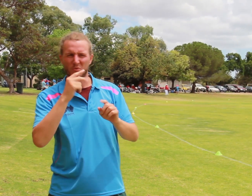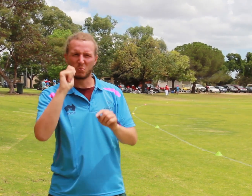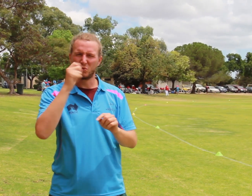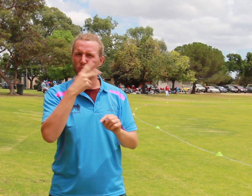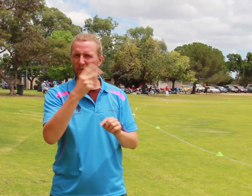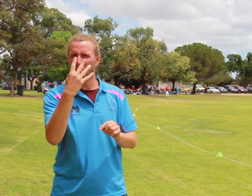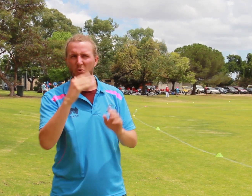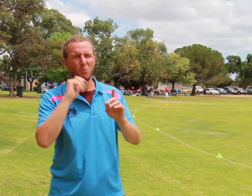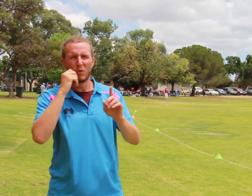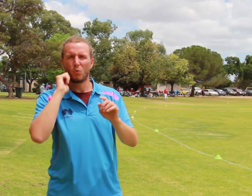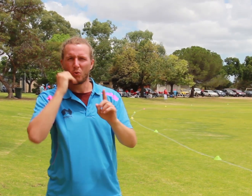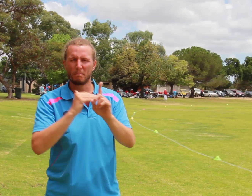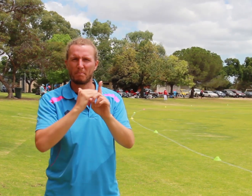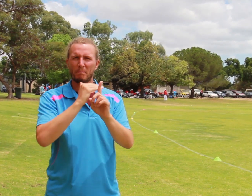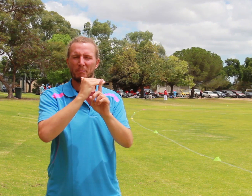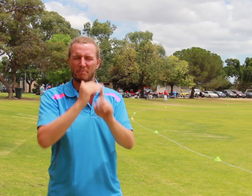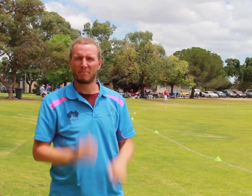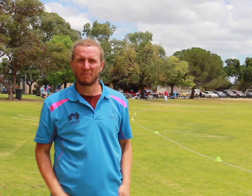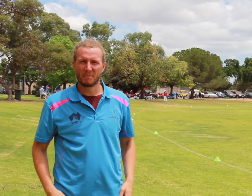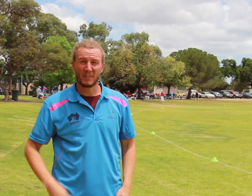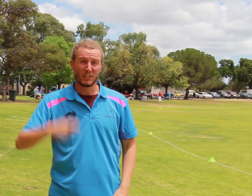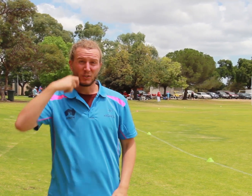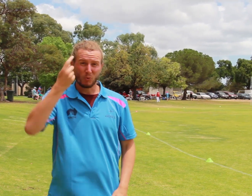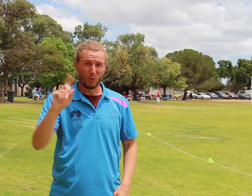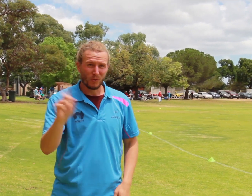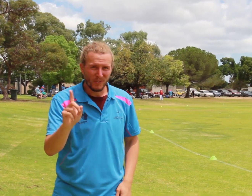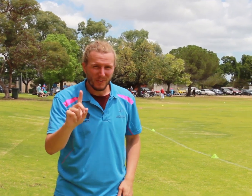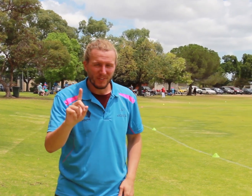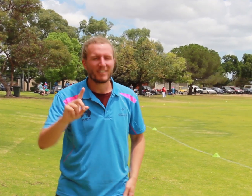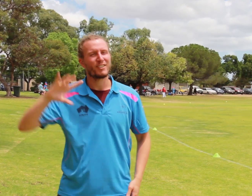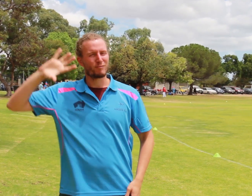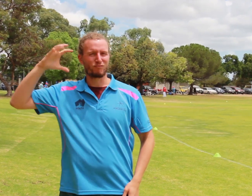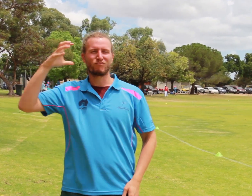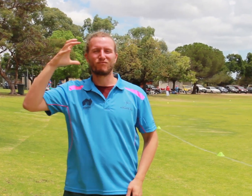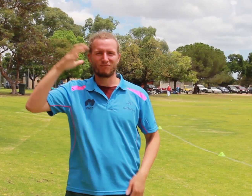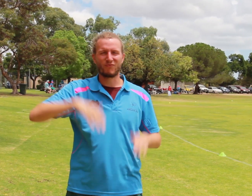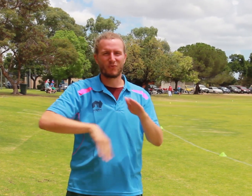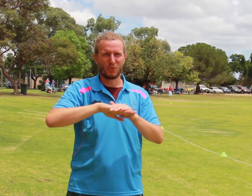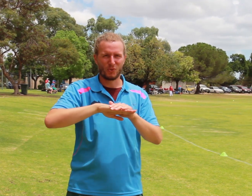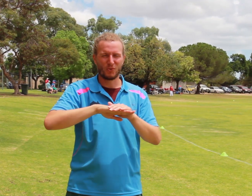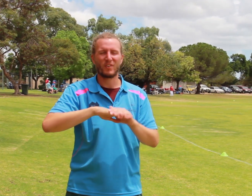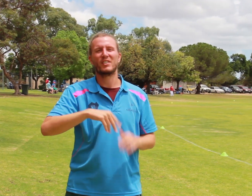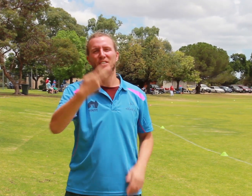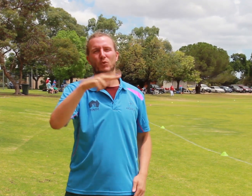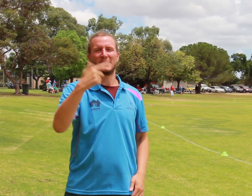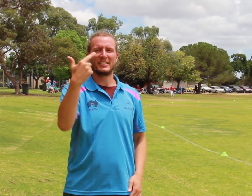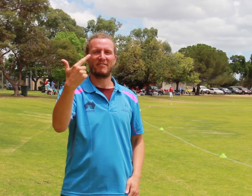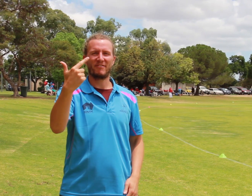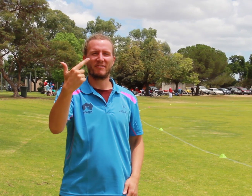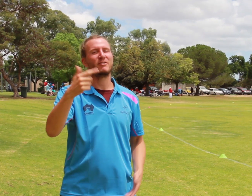It will climb to around 24 degrees soon. As for tomorrow – there will be full sunshine. Around 27 degrees.